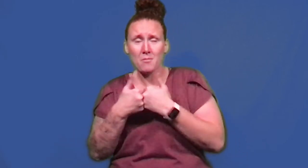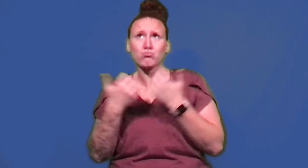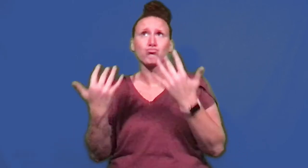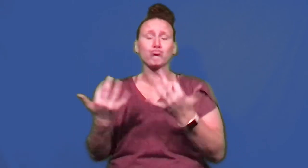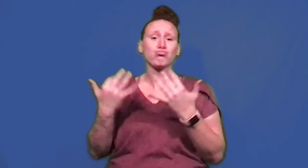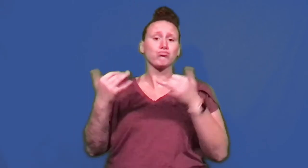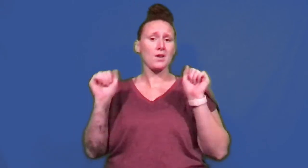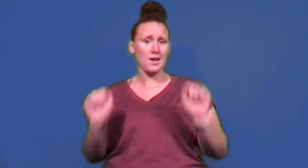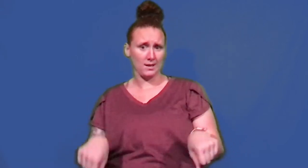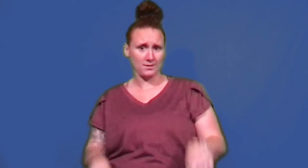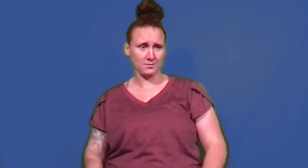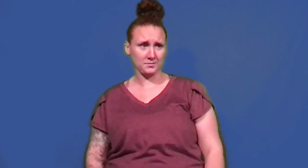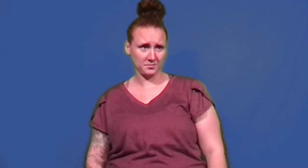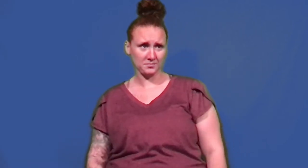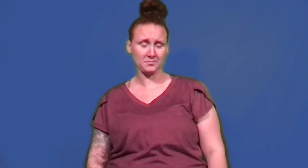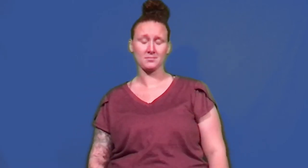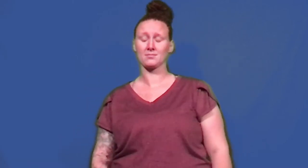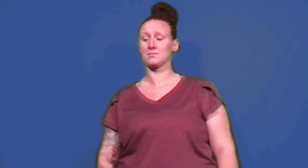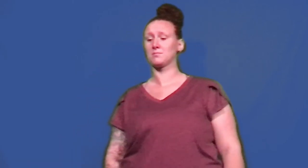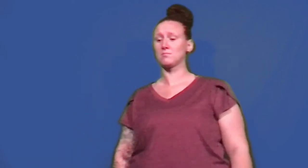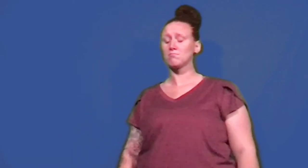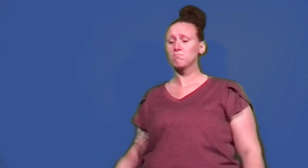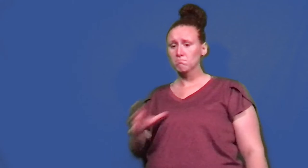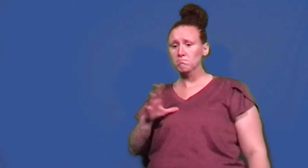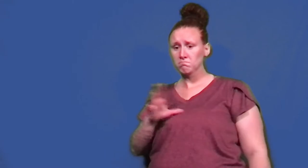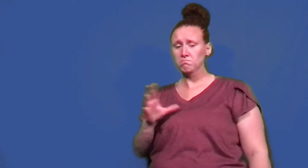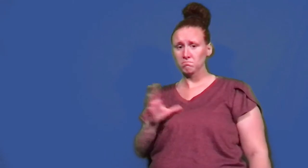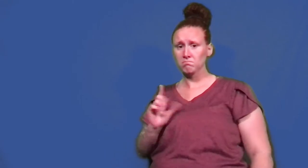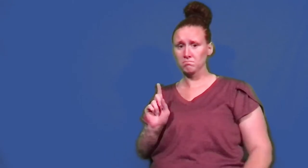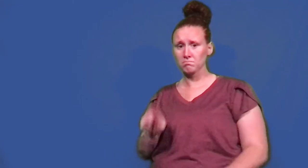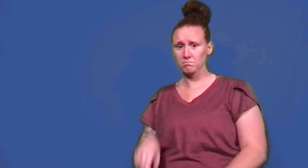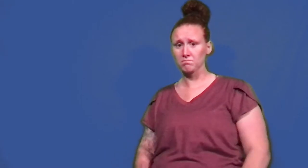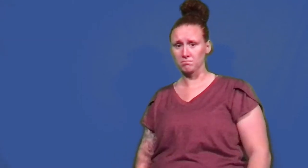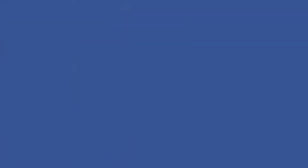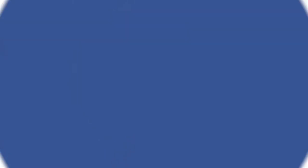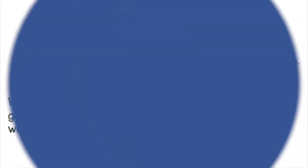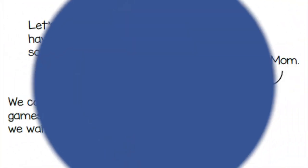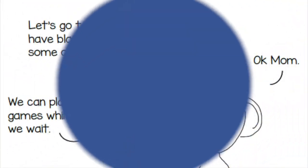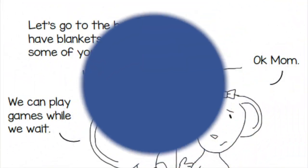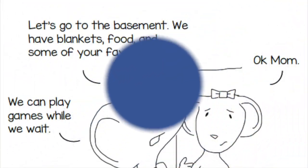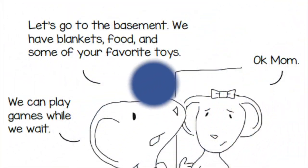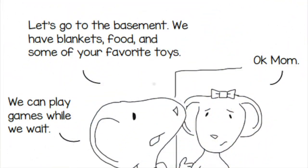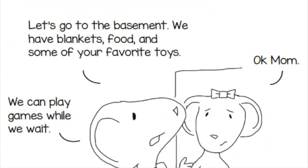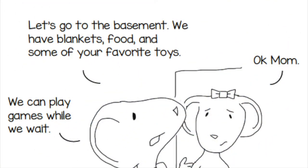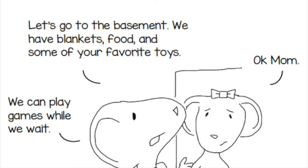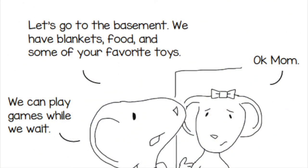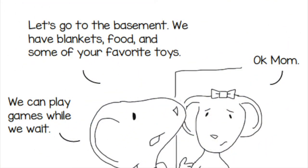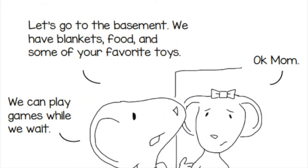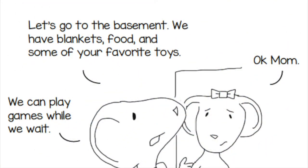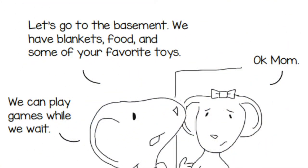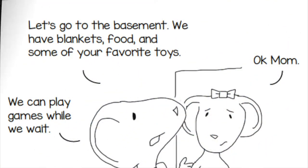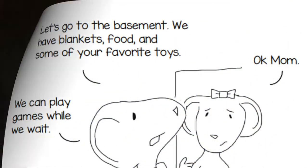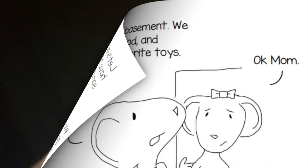We can play games while we wait. Okay mom.